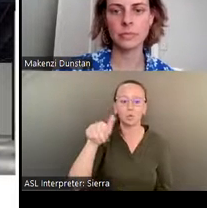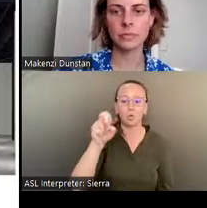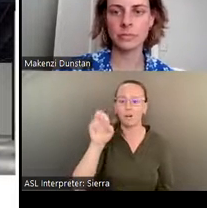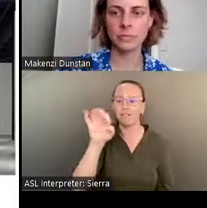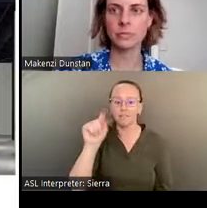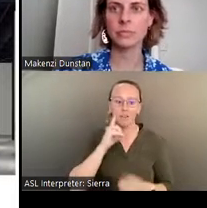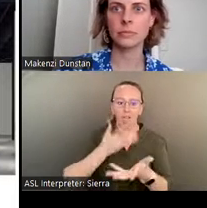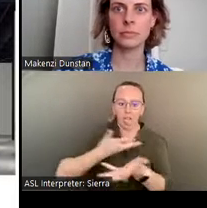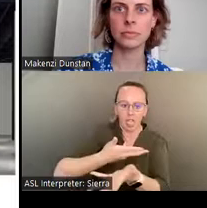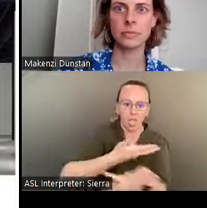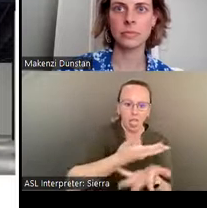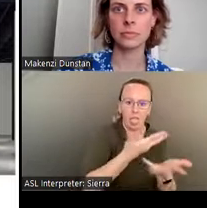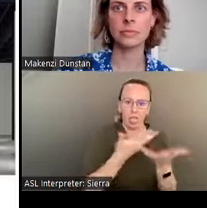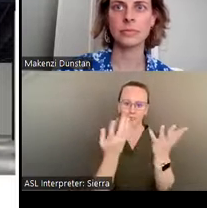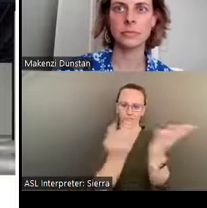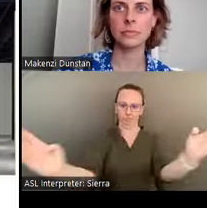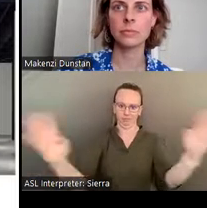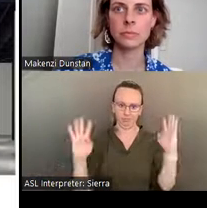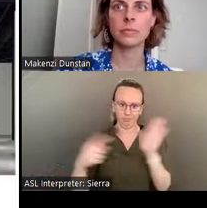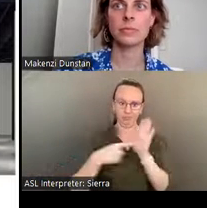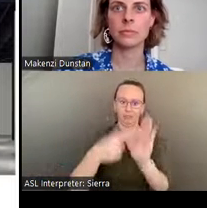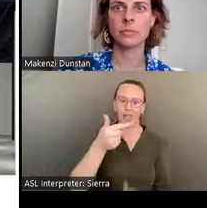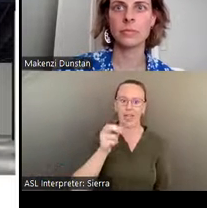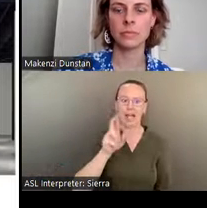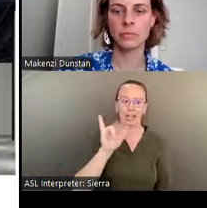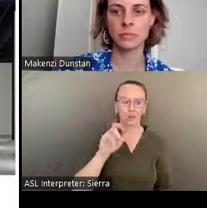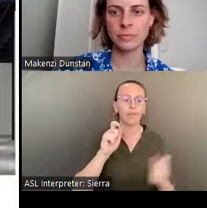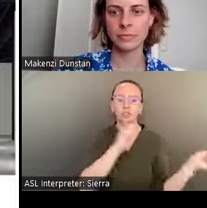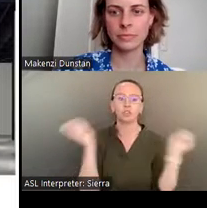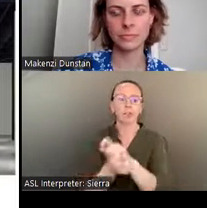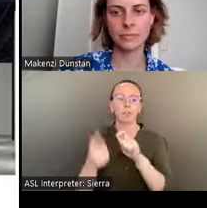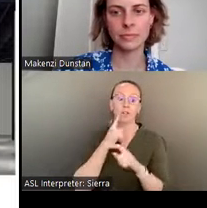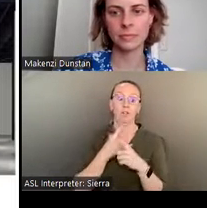space housed in a transformed former textile warehouse.